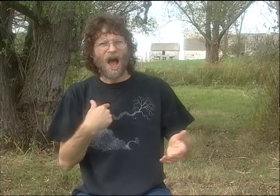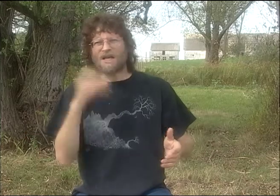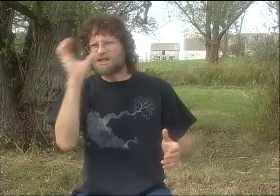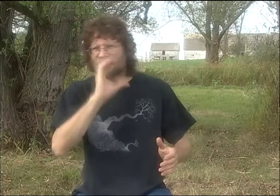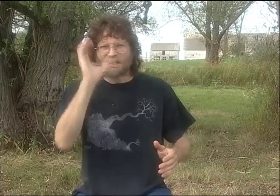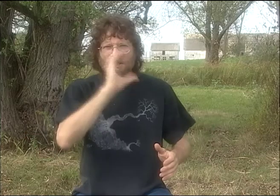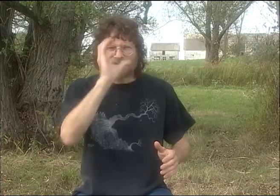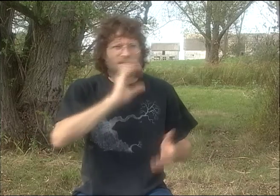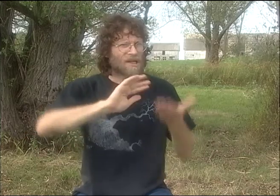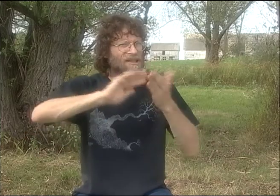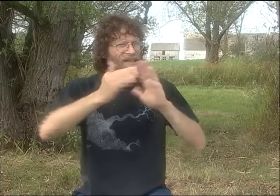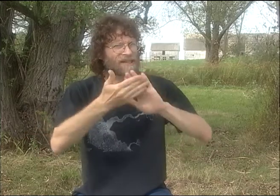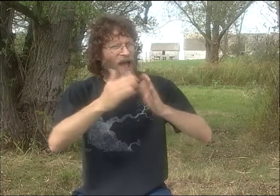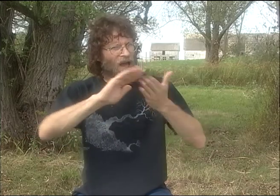I STILL WANTED THAT.